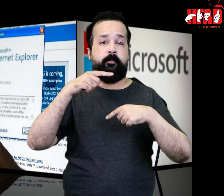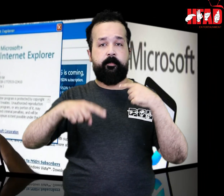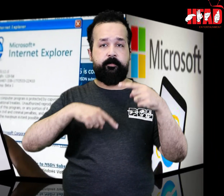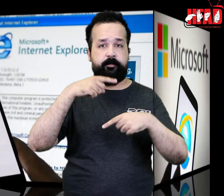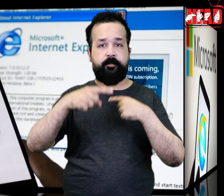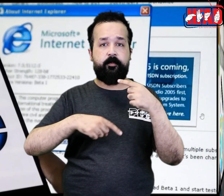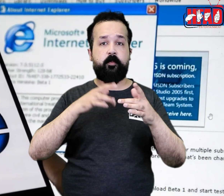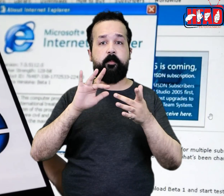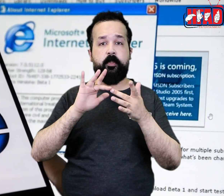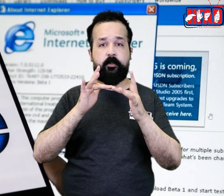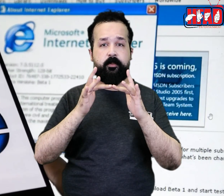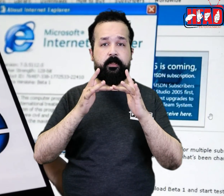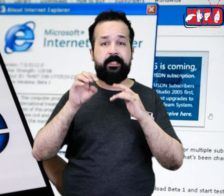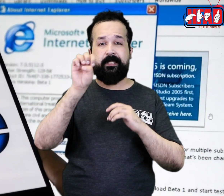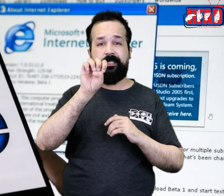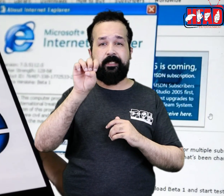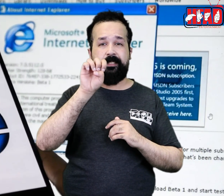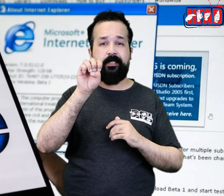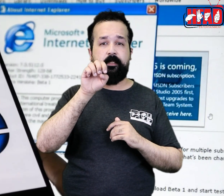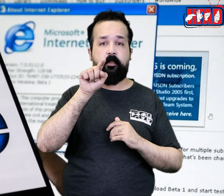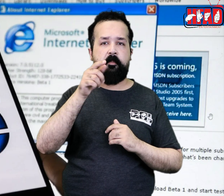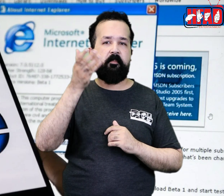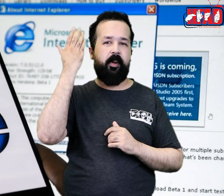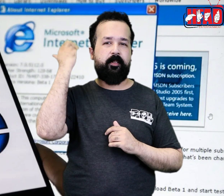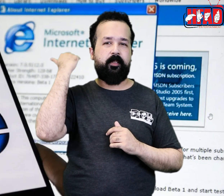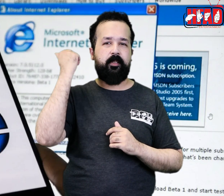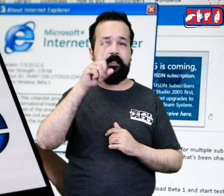The company launched Internet Explorer in 1995.